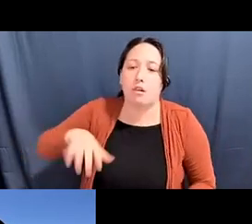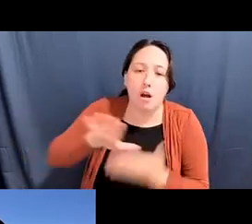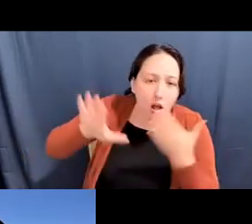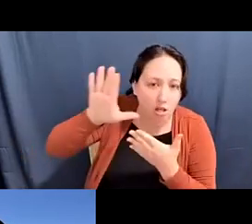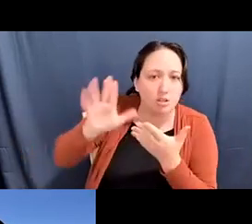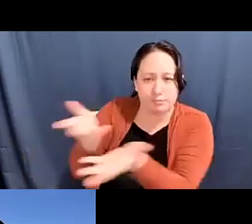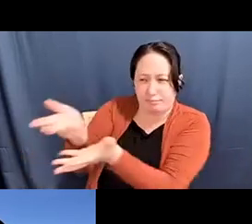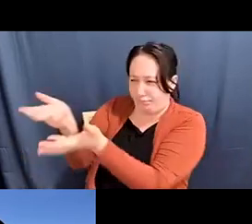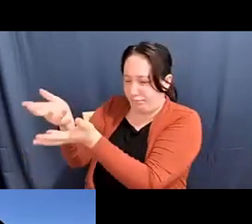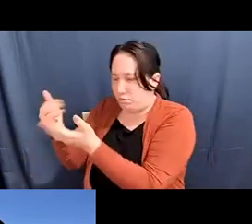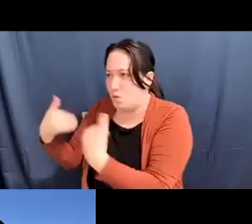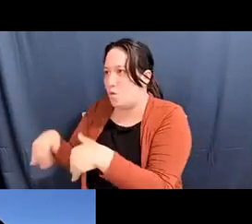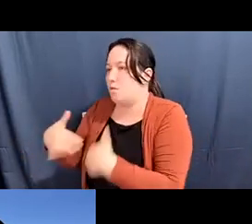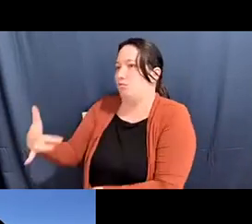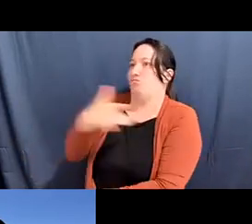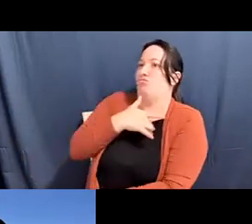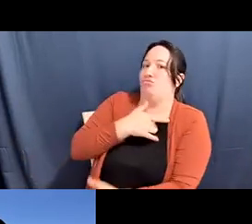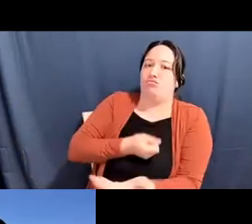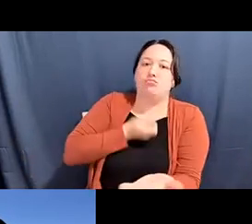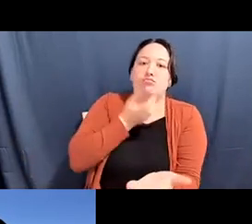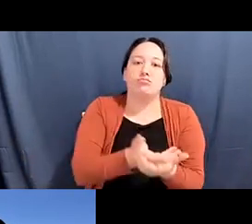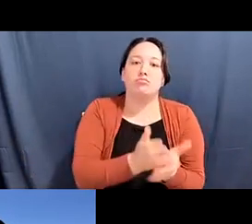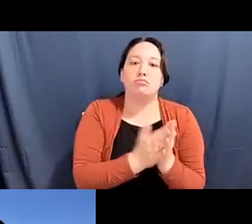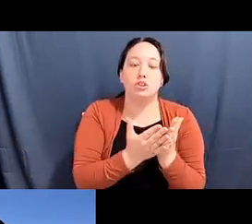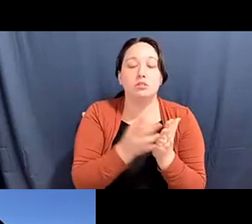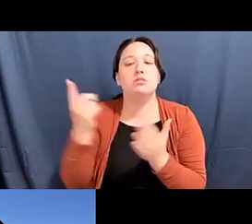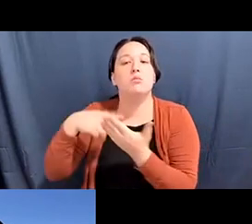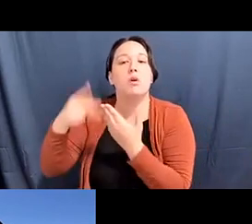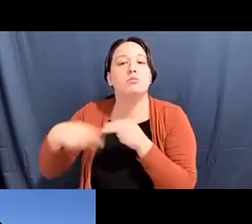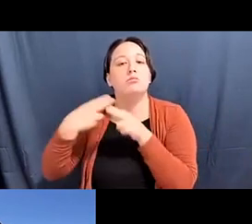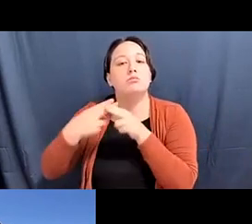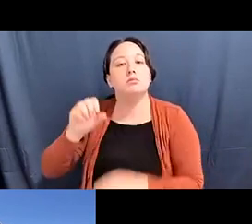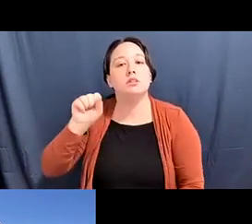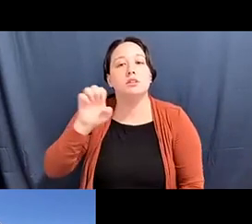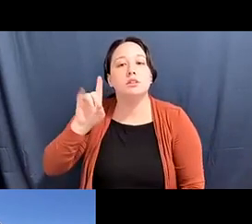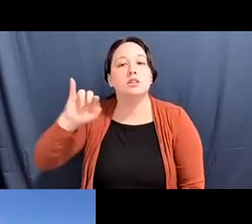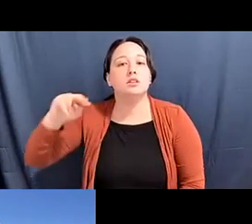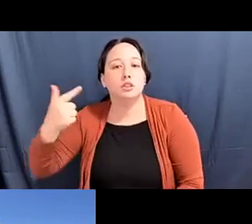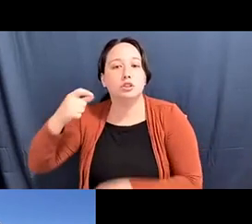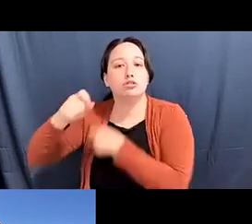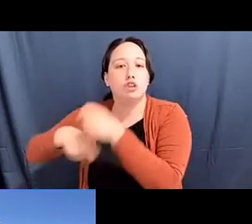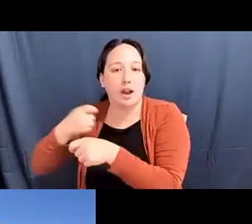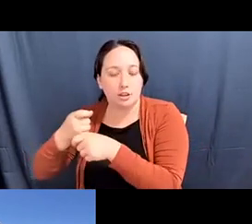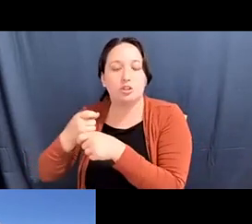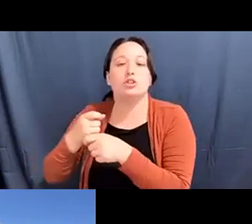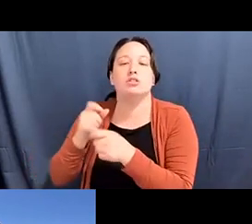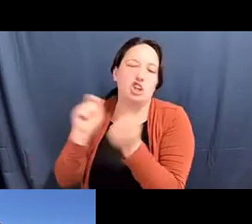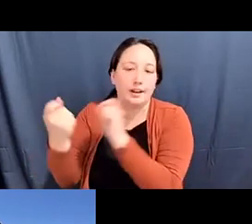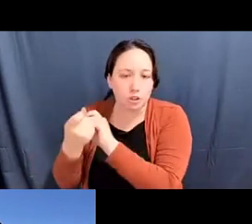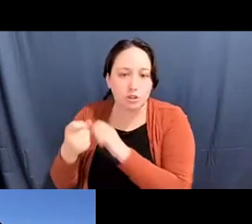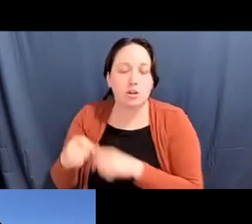Alex Tom he/him: through a program that we started called Seeding Change, which is a program for young Asian Americans who are interested in community organizing.